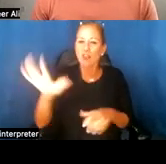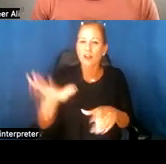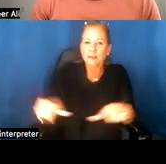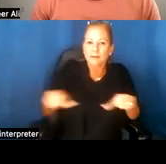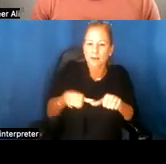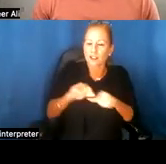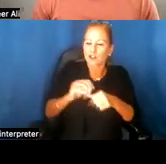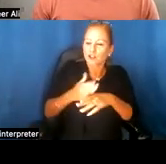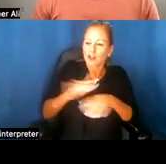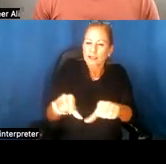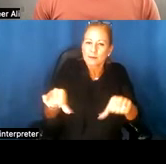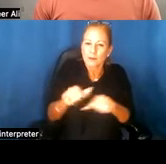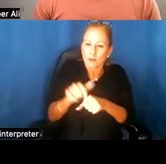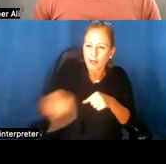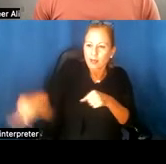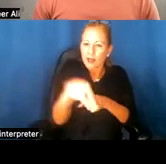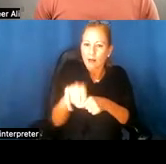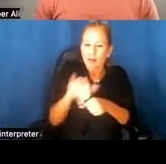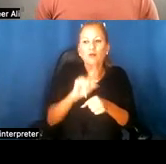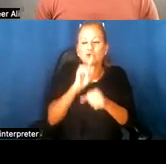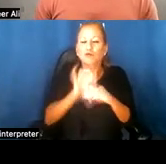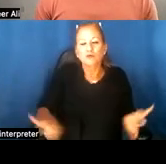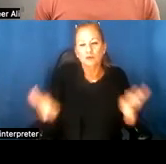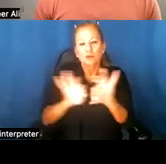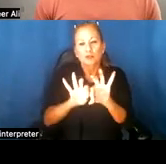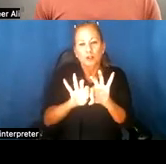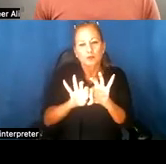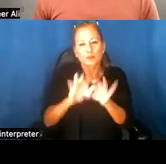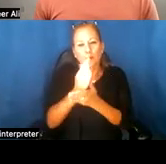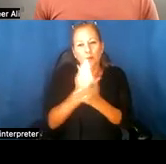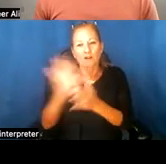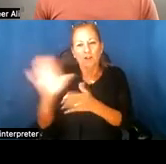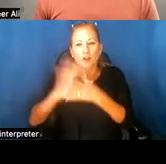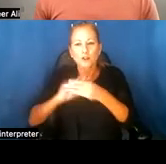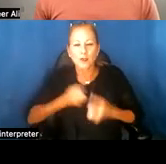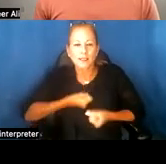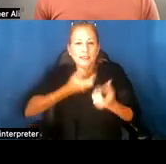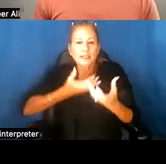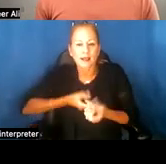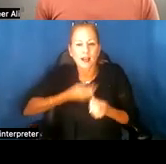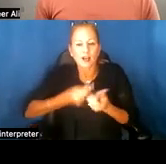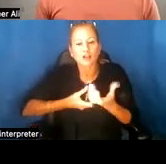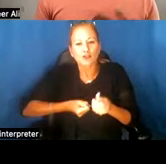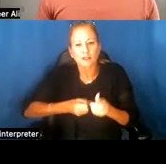space with them that was a crucial element of their storytelling and trust building. These